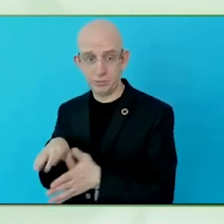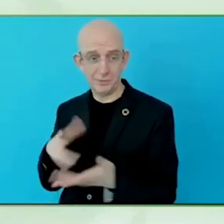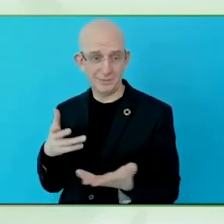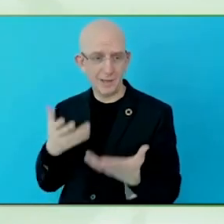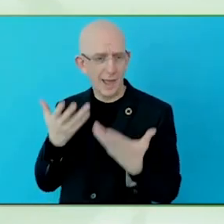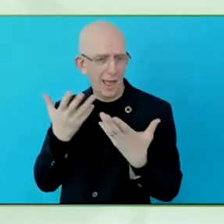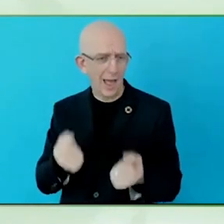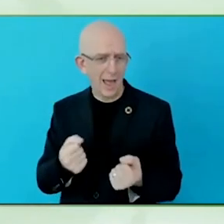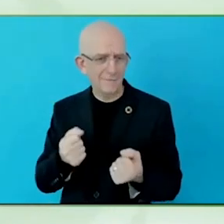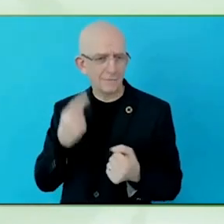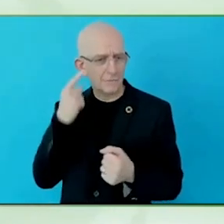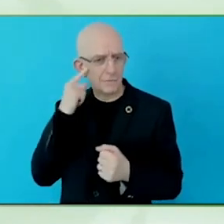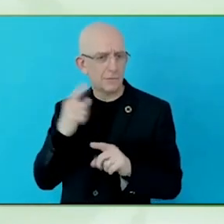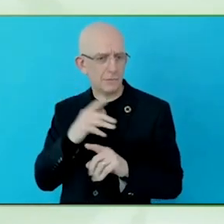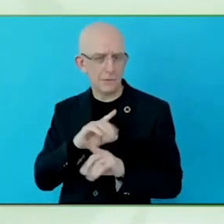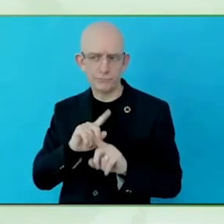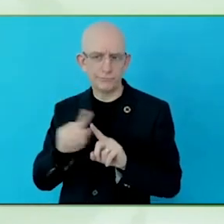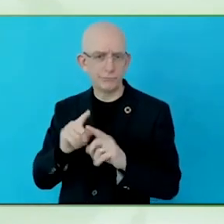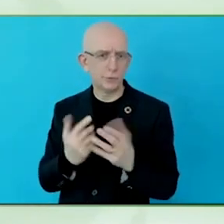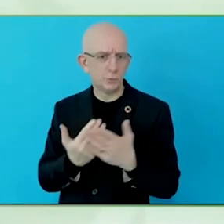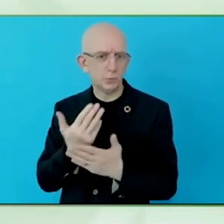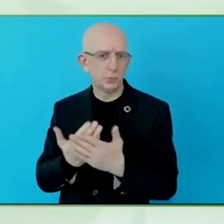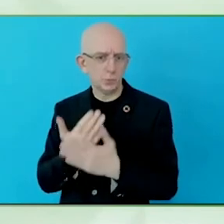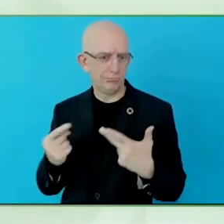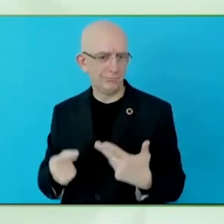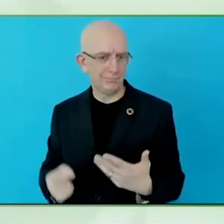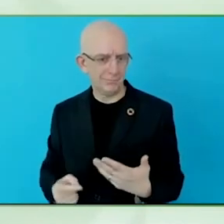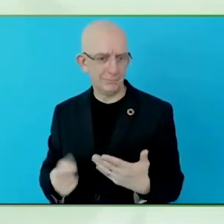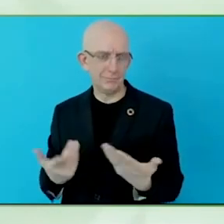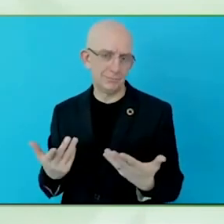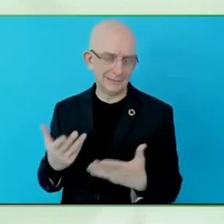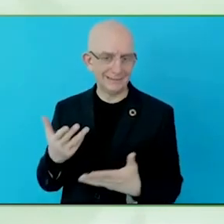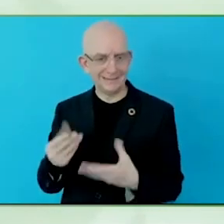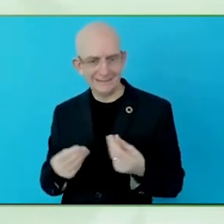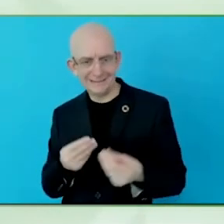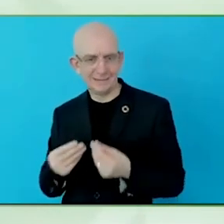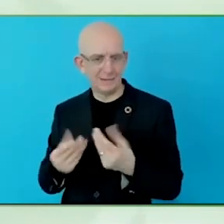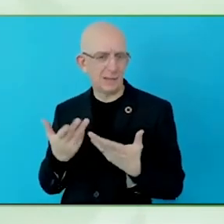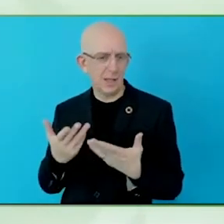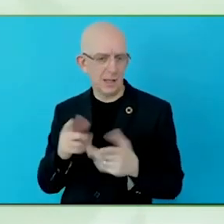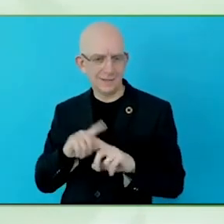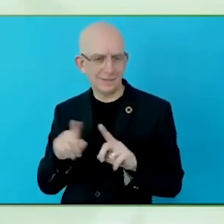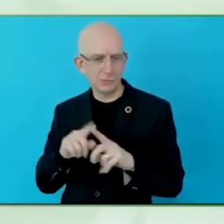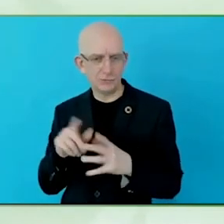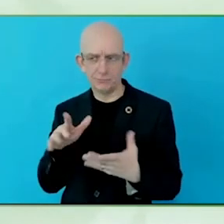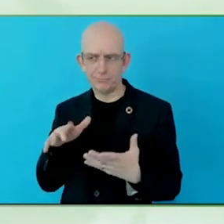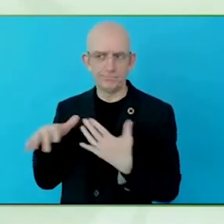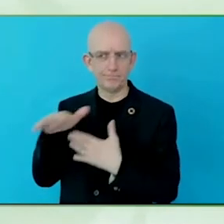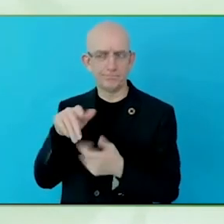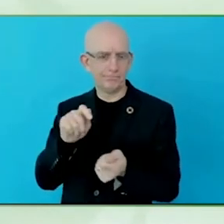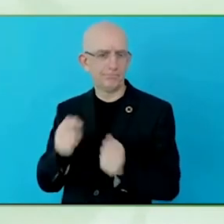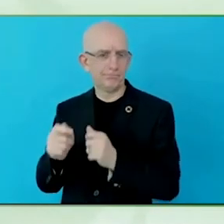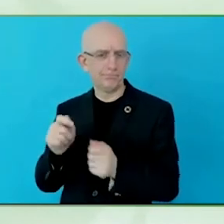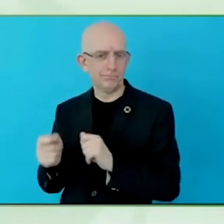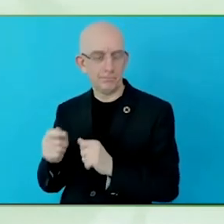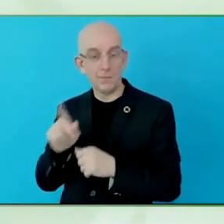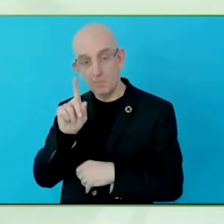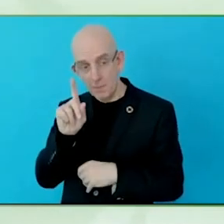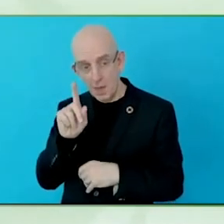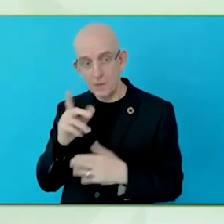adapt to changing situations, but at the same time, the mechanisms behind it, and the reason why people are provided access to technologies are still the same.